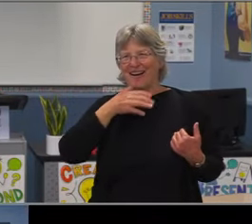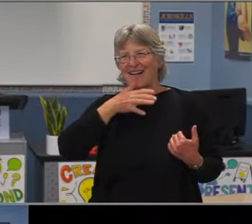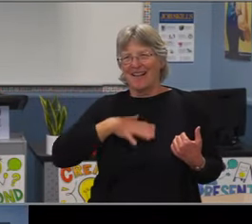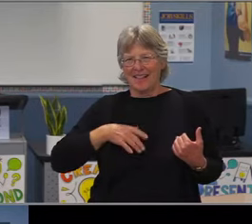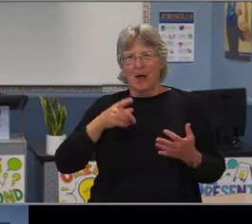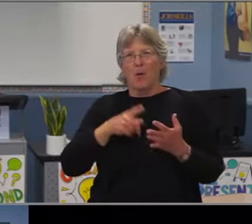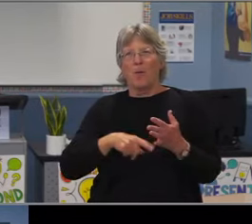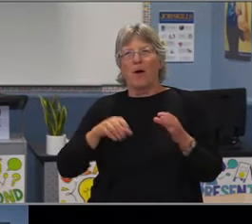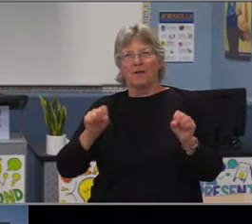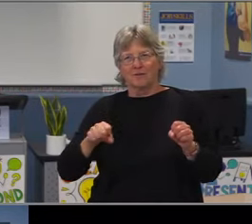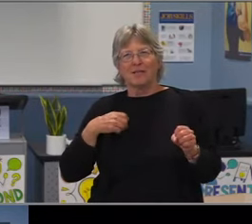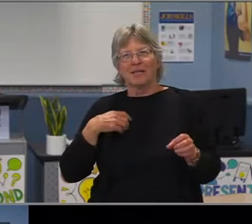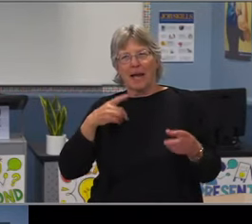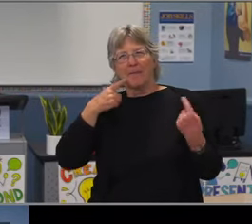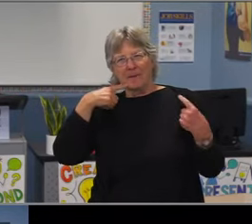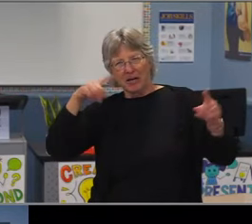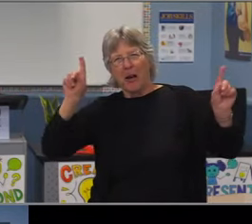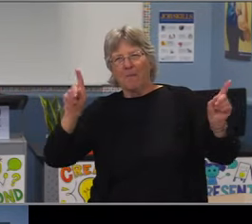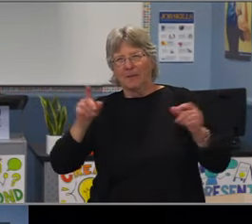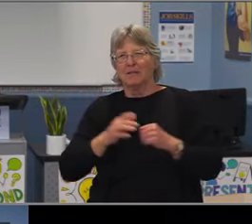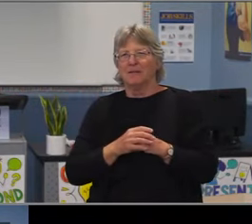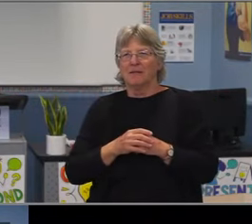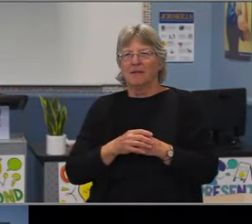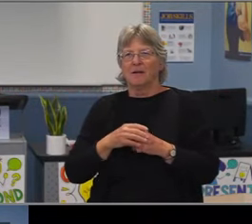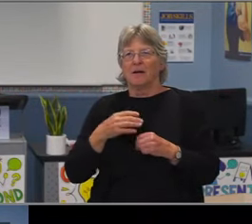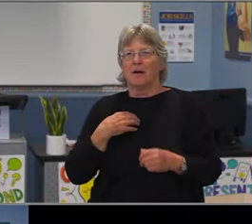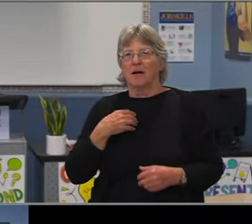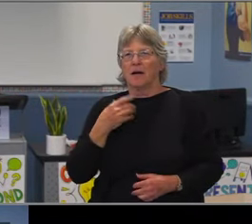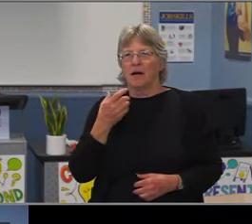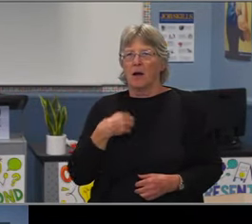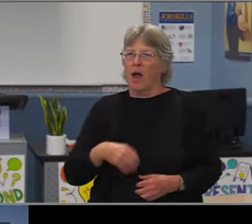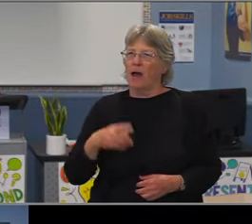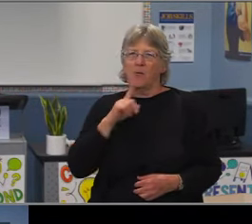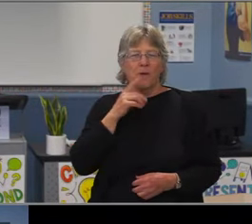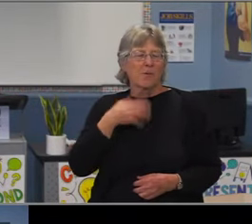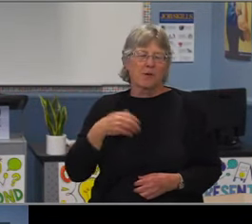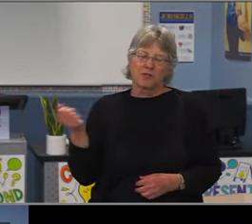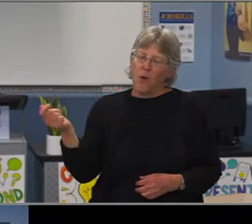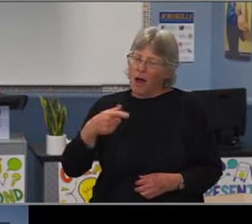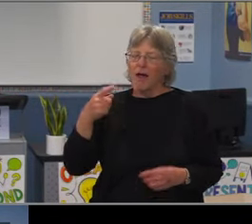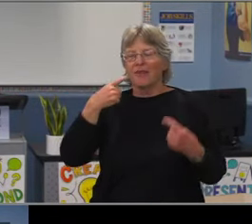across a number of metrics in our system. Again, we didn't share every possible metric,